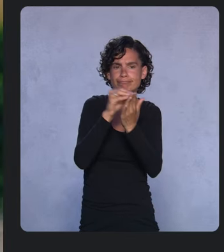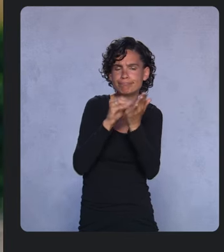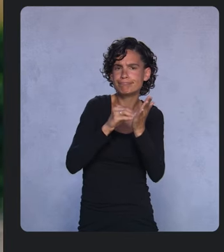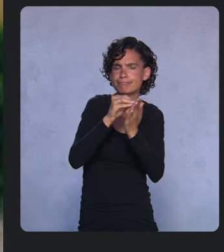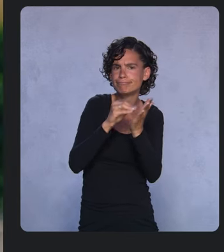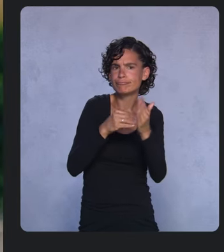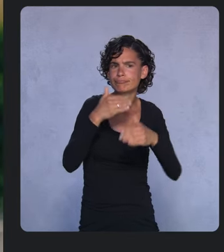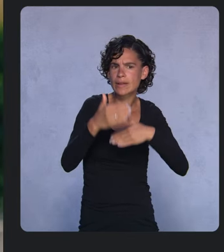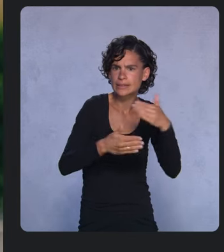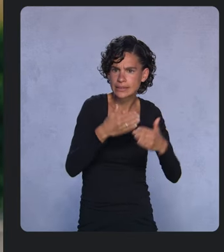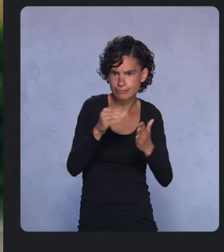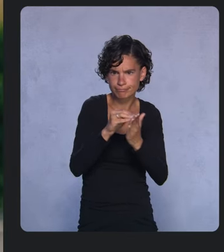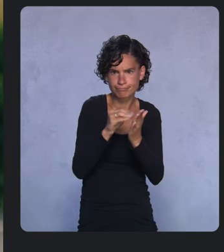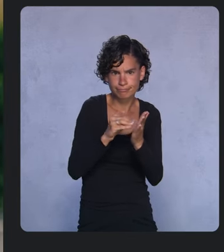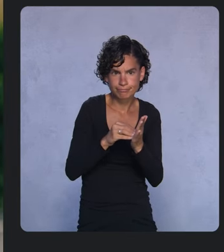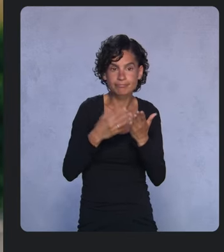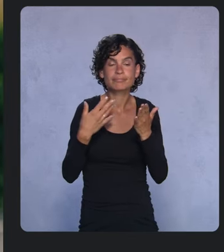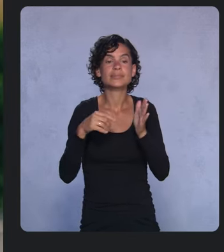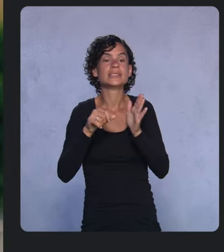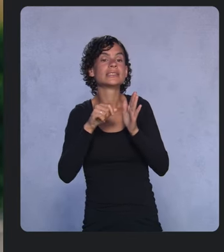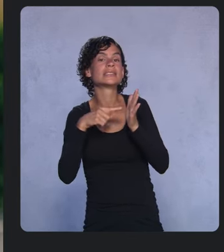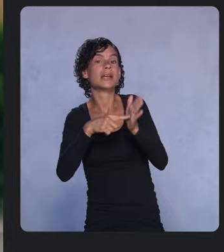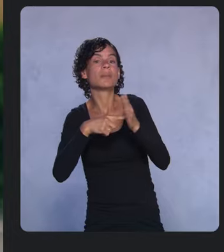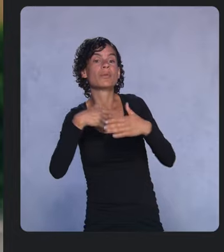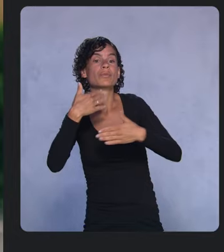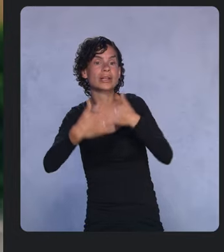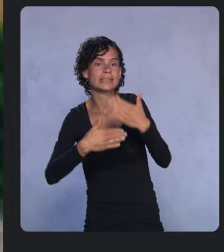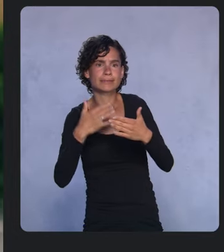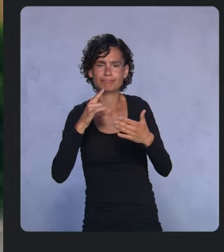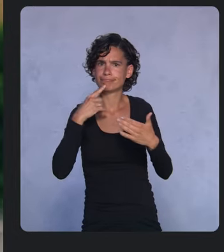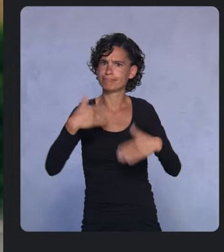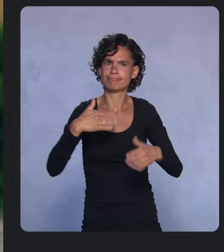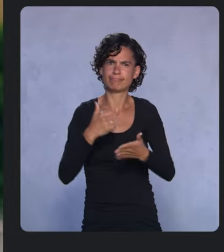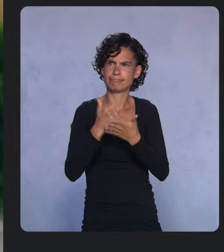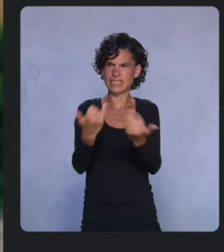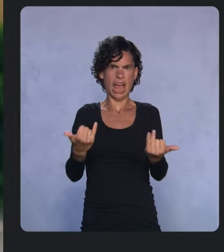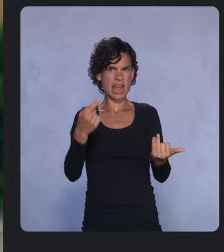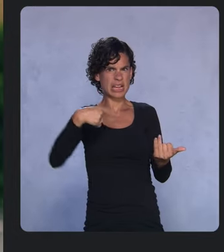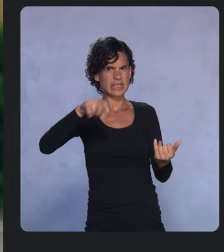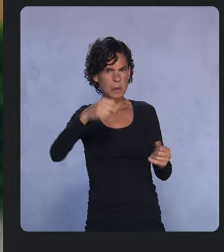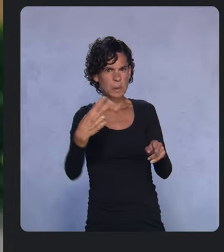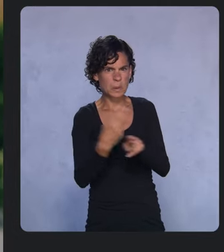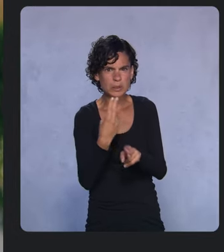Kotlin Symbol Processing is available today and is a powerful and yet simple API